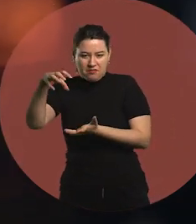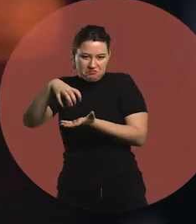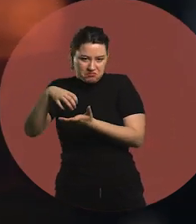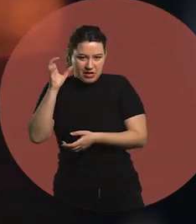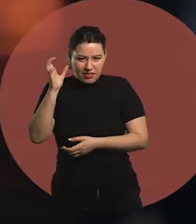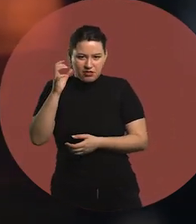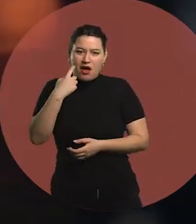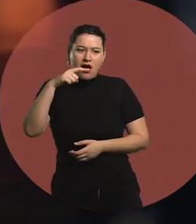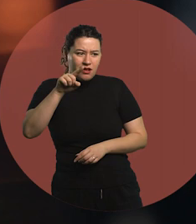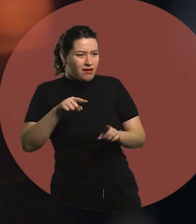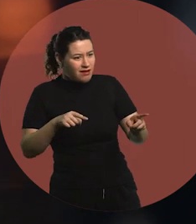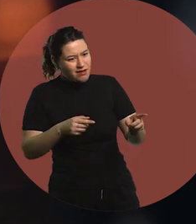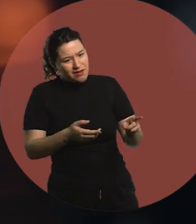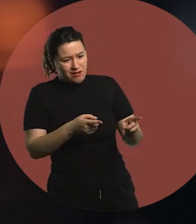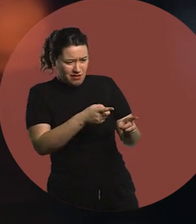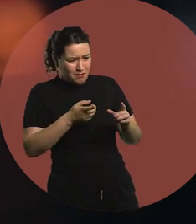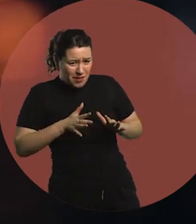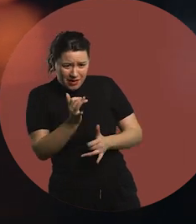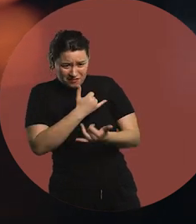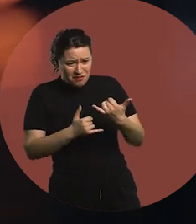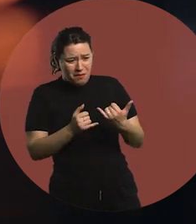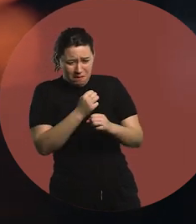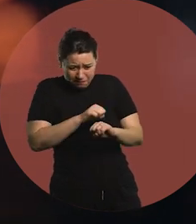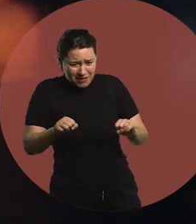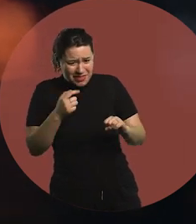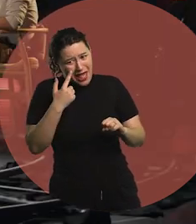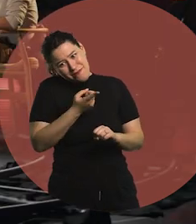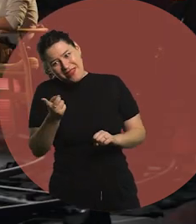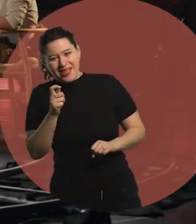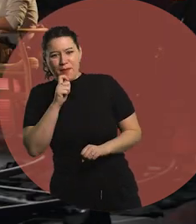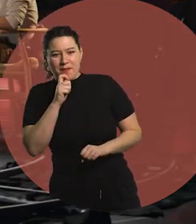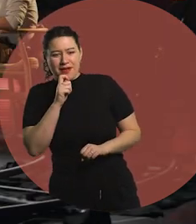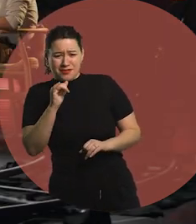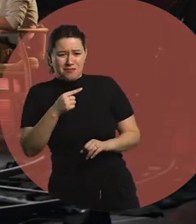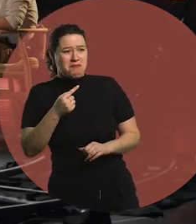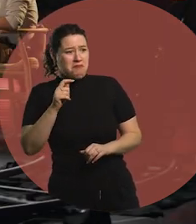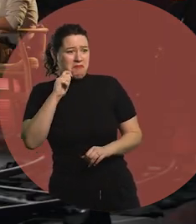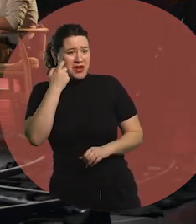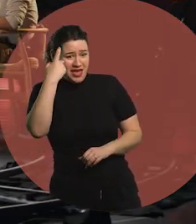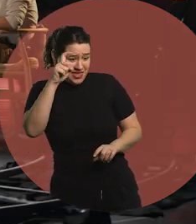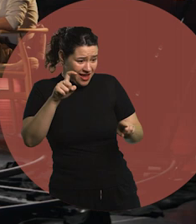"If you're on that side, you can be on this side too, why don't you try? If you have ideas, why not bring them here?"